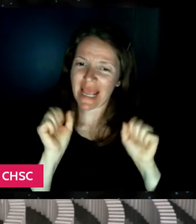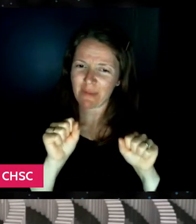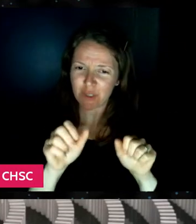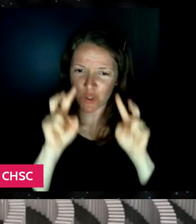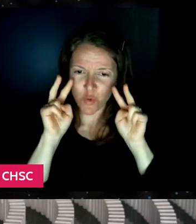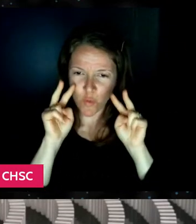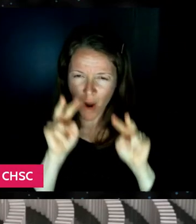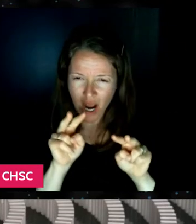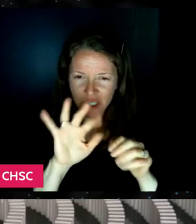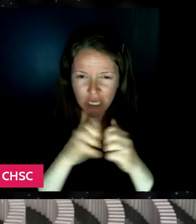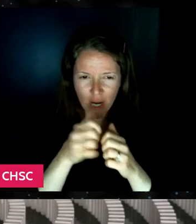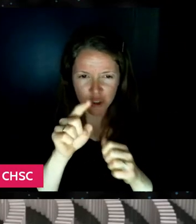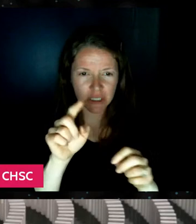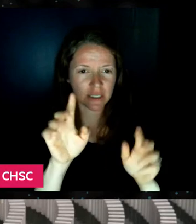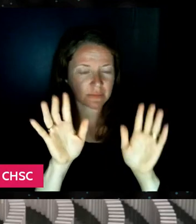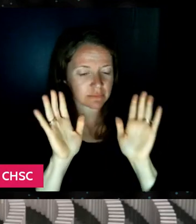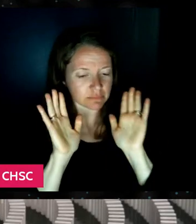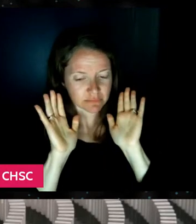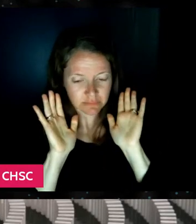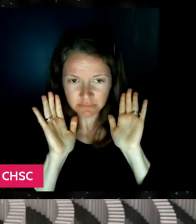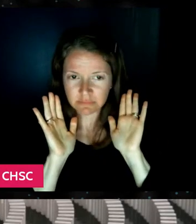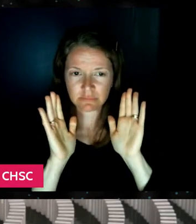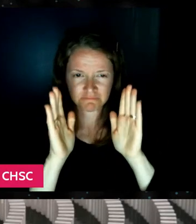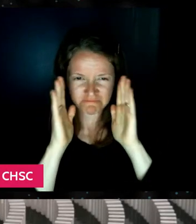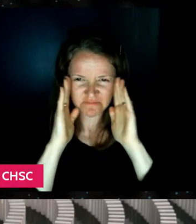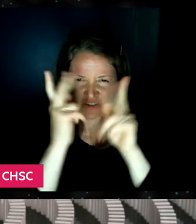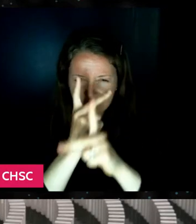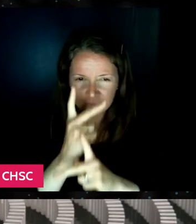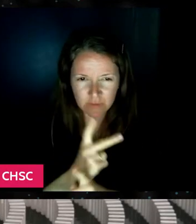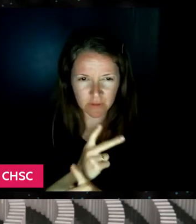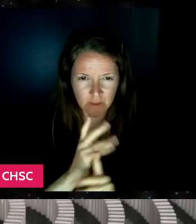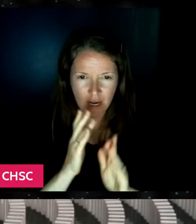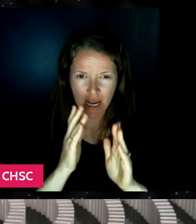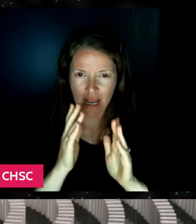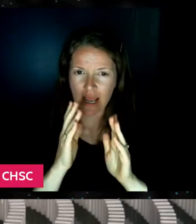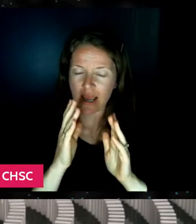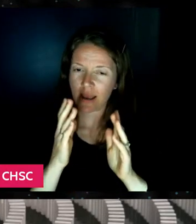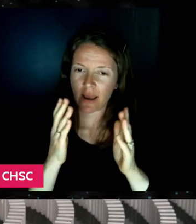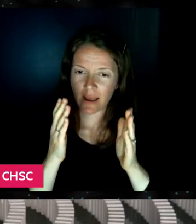and see her navigate that and still be able to do her best work